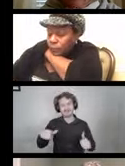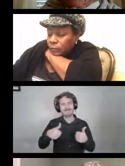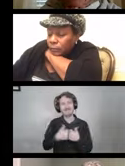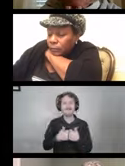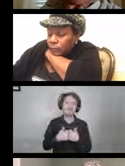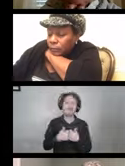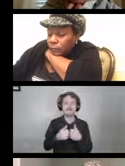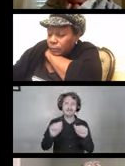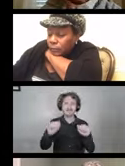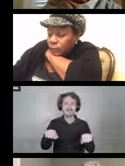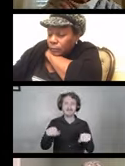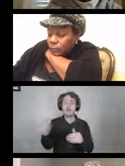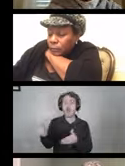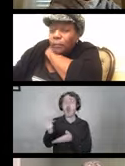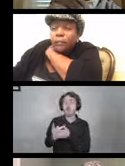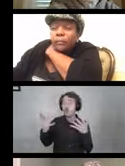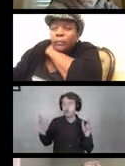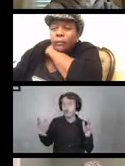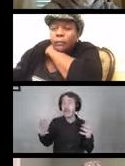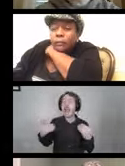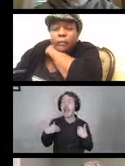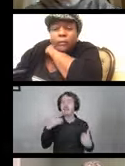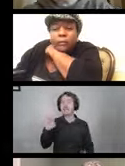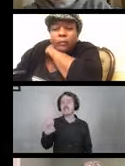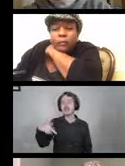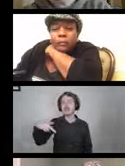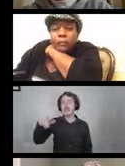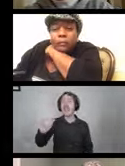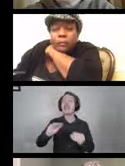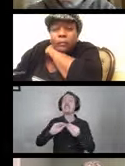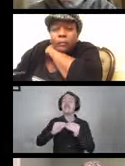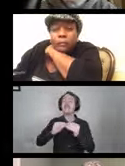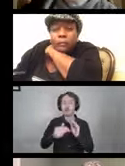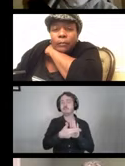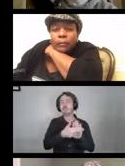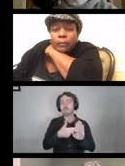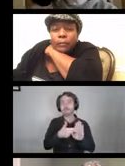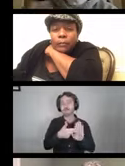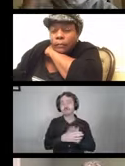Approved disinfectants have an EPA number on the product label. So as you see here